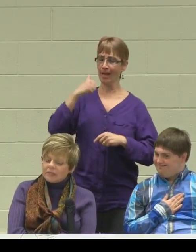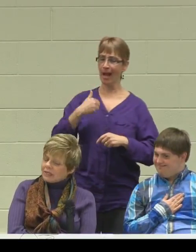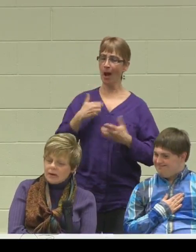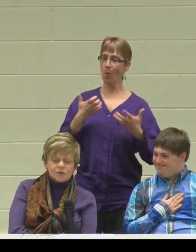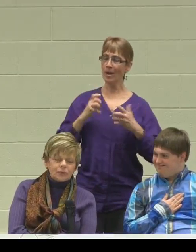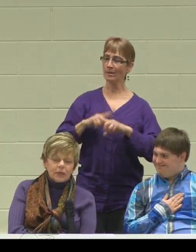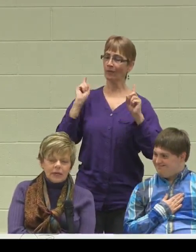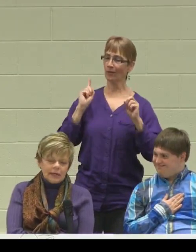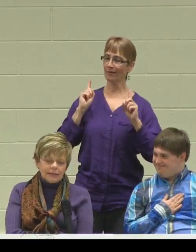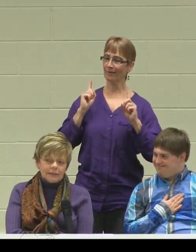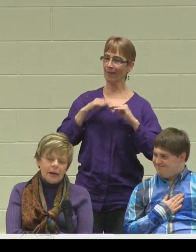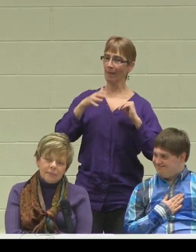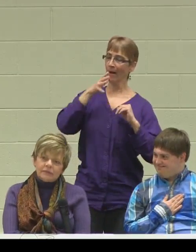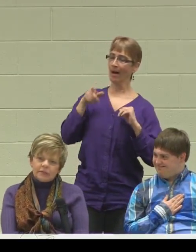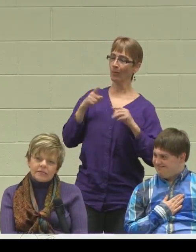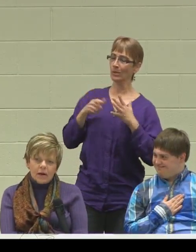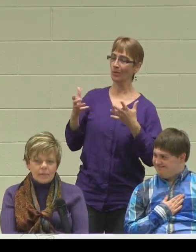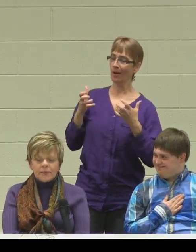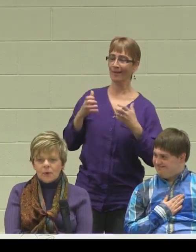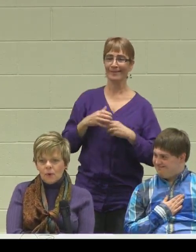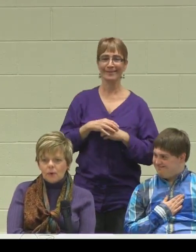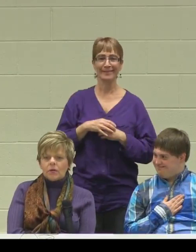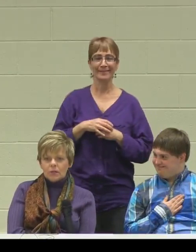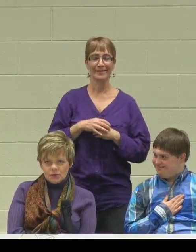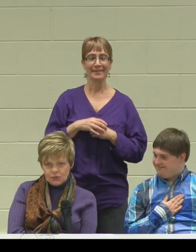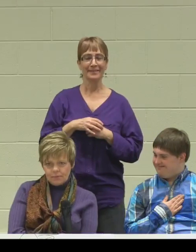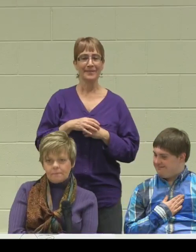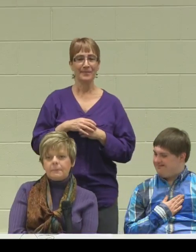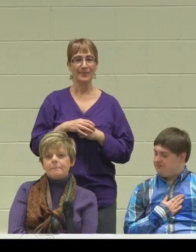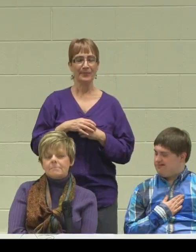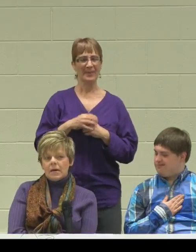because I was really kind of ambivalent about the whole inclusion,